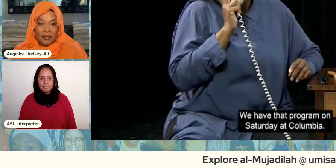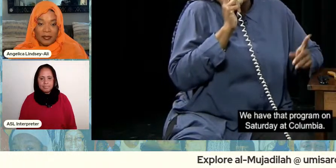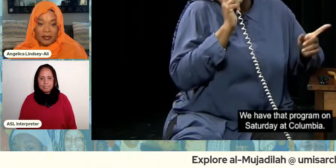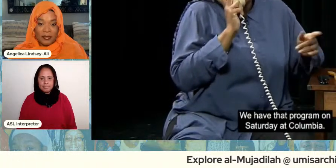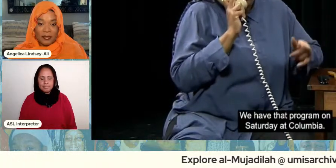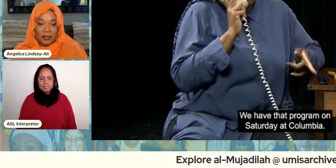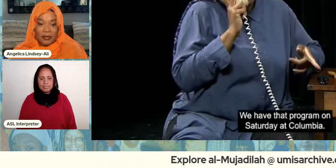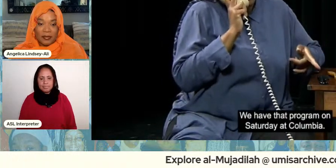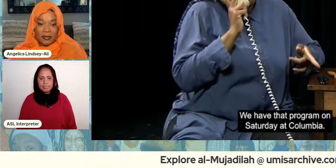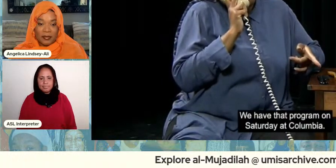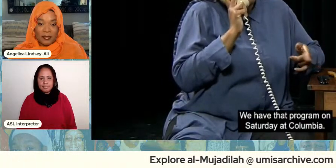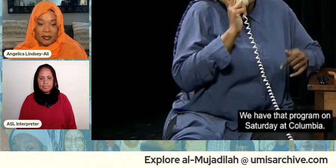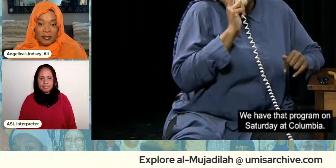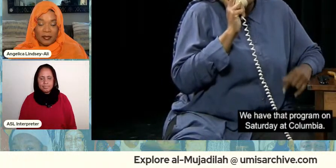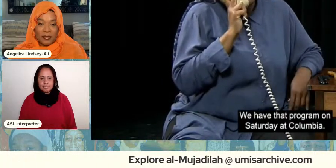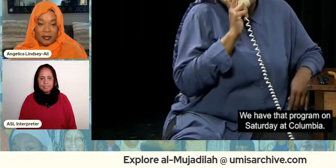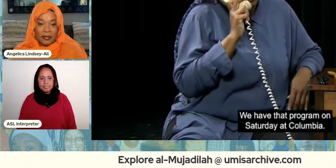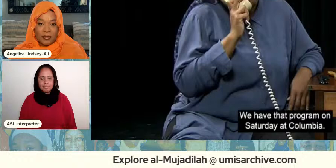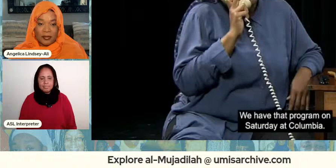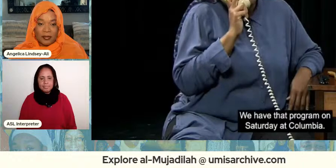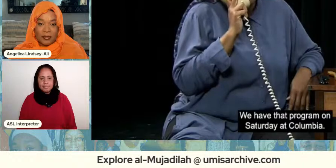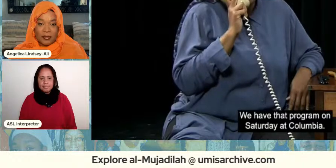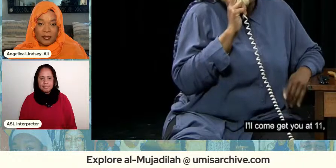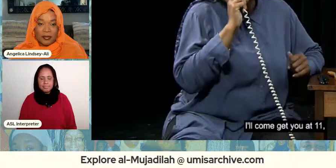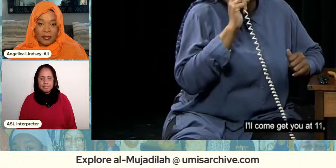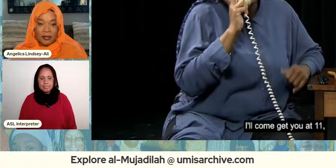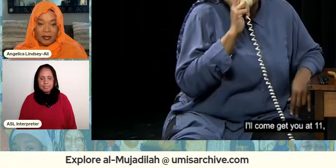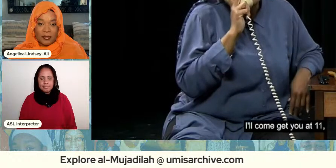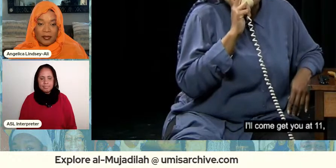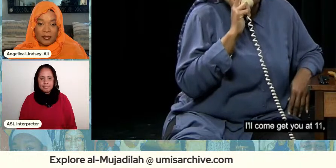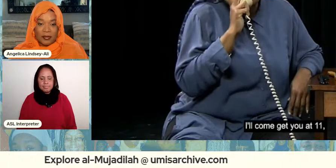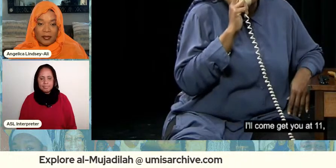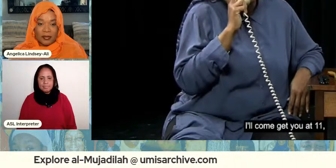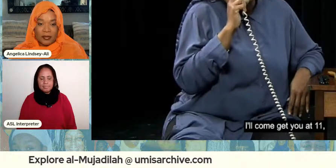we have that program saturday at columbia i'll come get you at 11